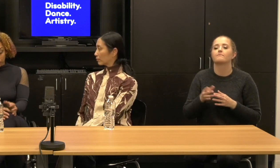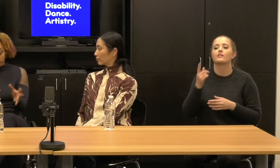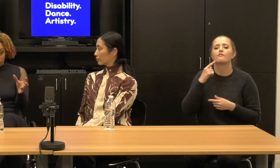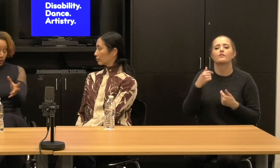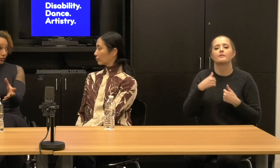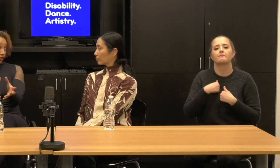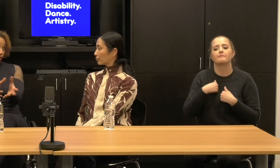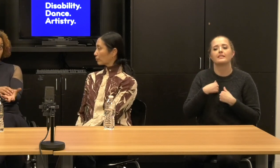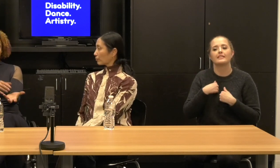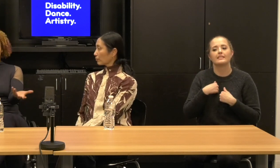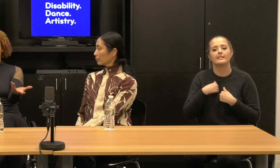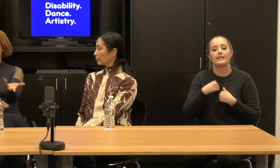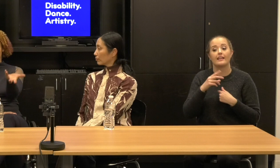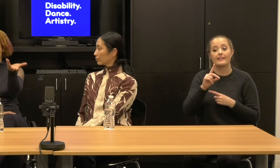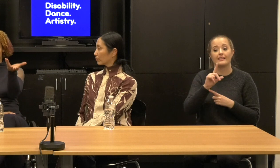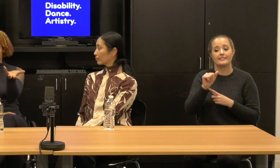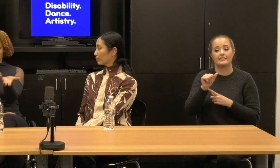the disability message is clear enough.